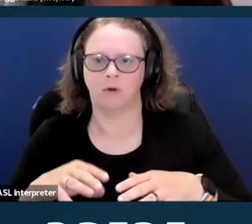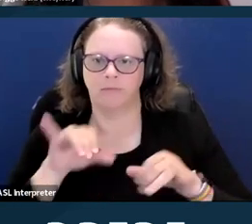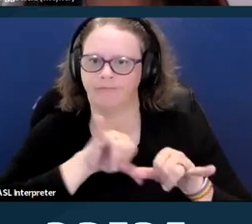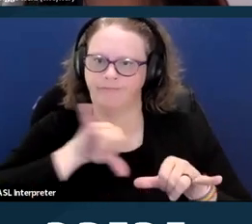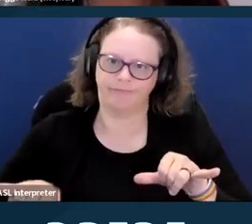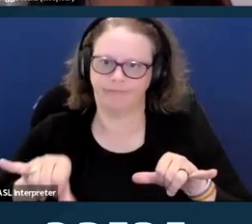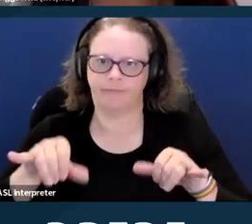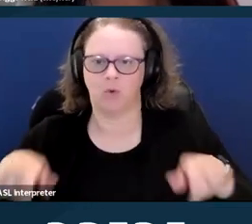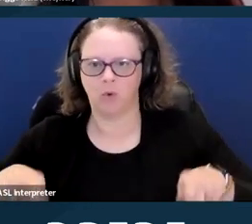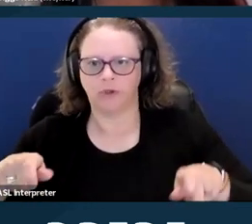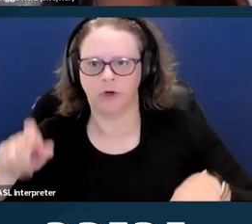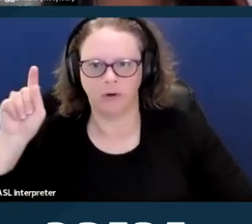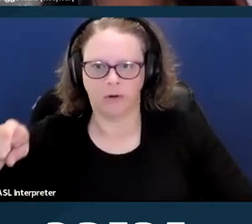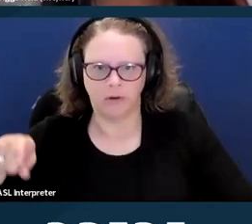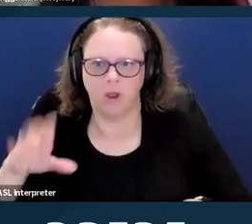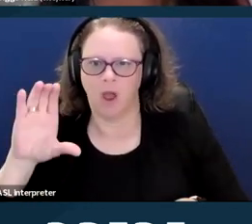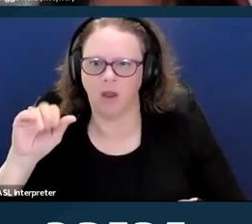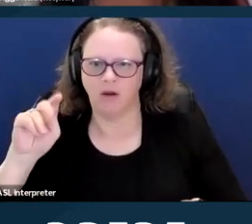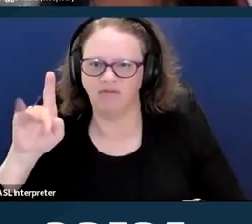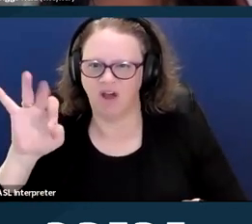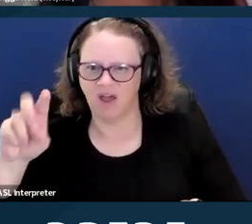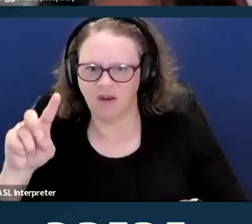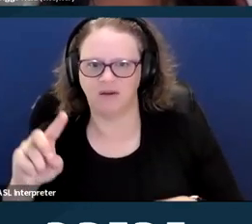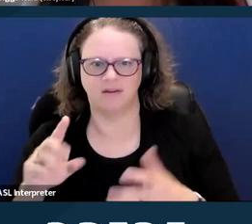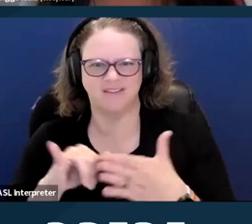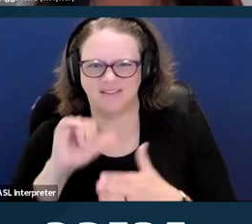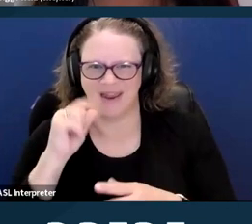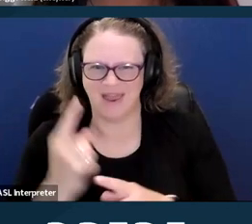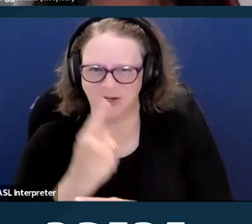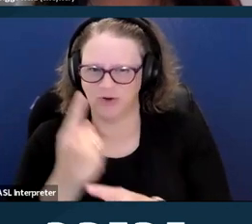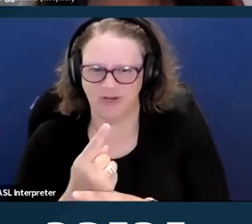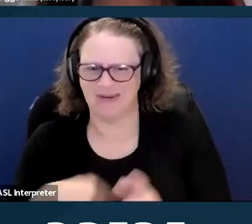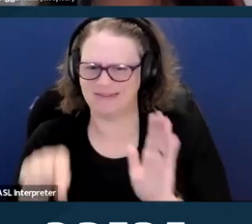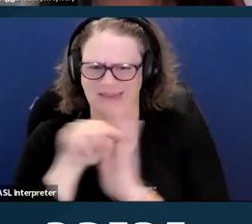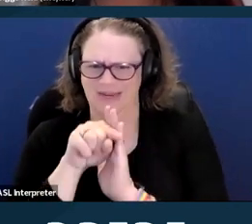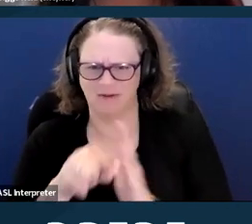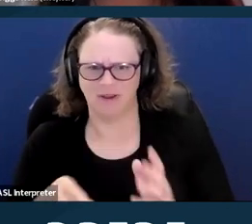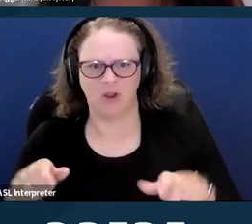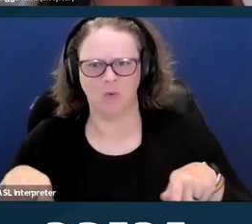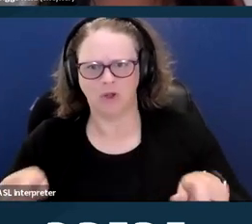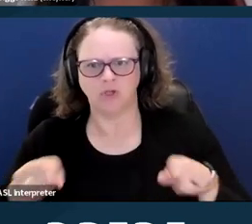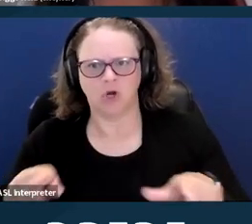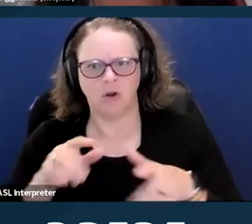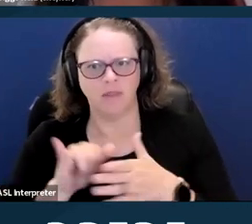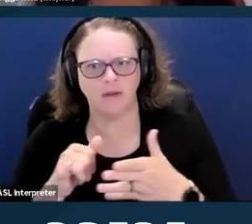and is an inaccurate description. Wheelchairs are a mobility device and can be a tool for freedom.